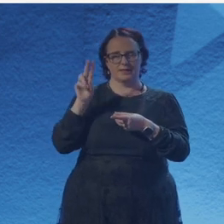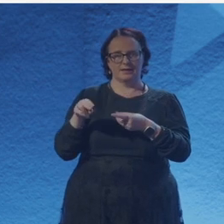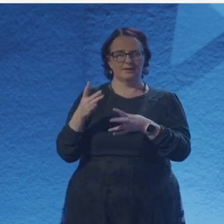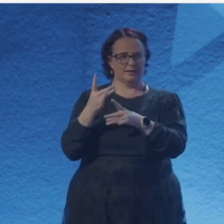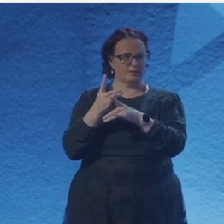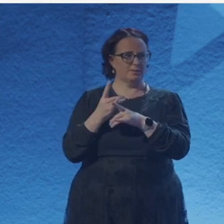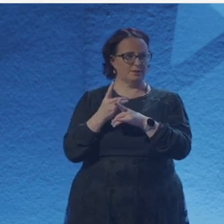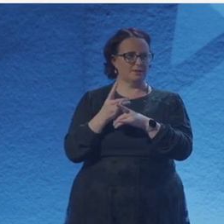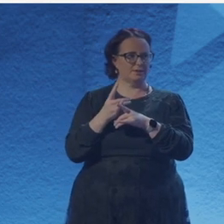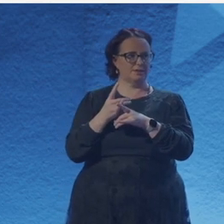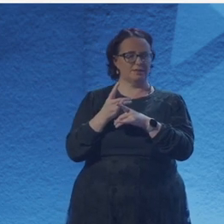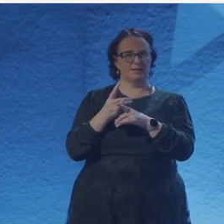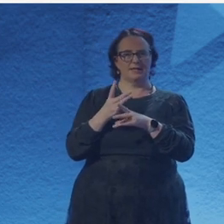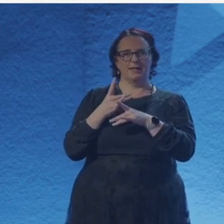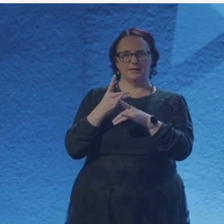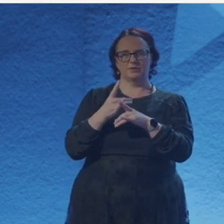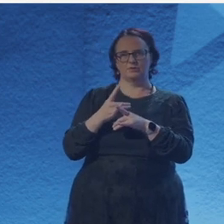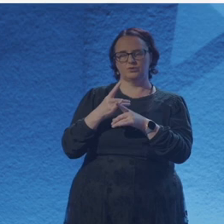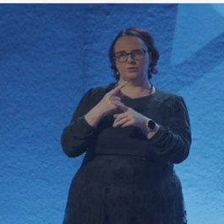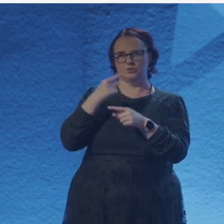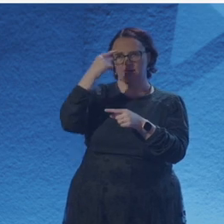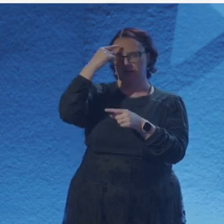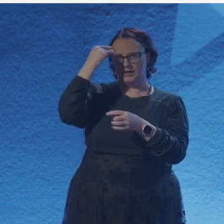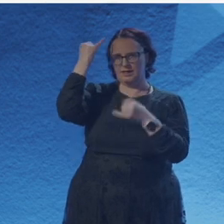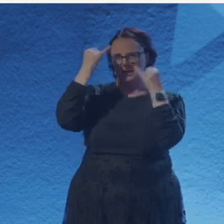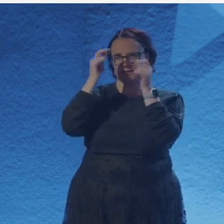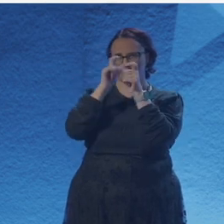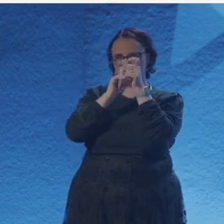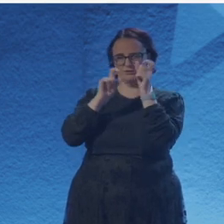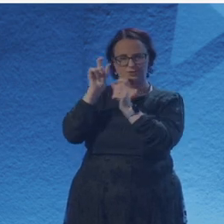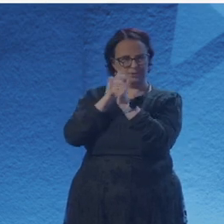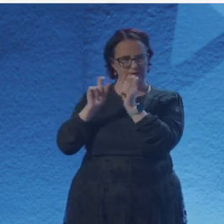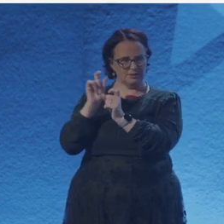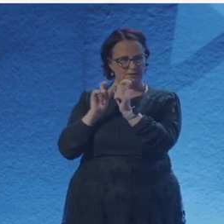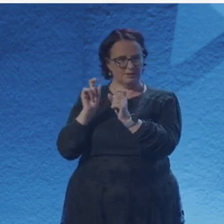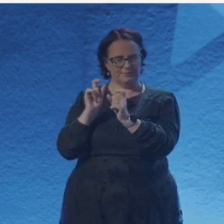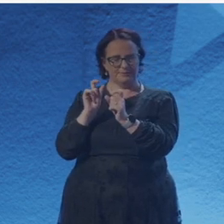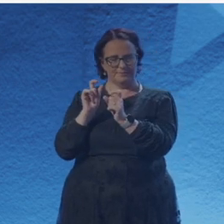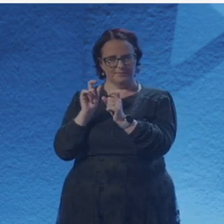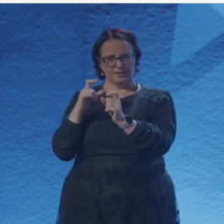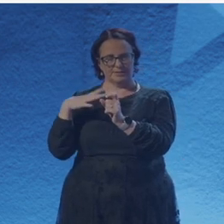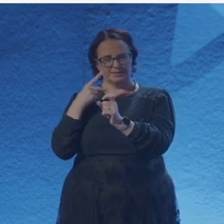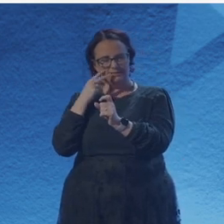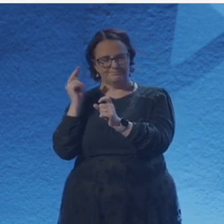to write a sonnet or to have some kind of formal